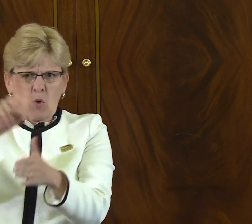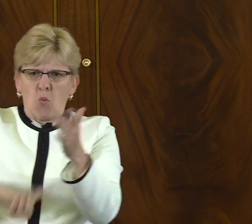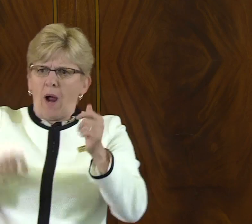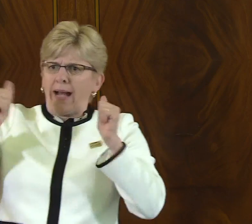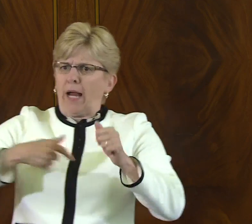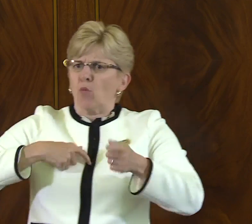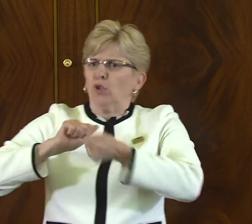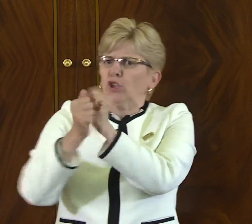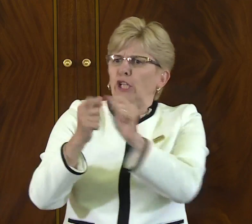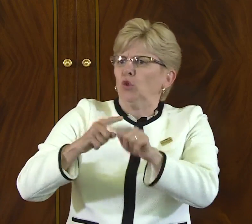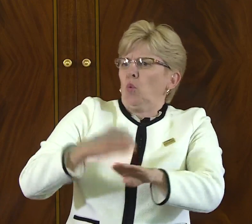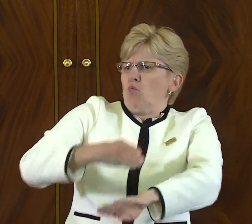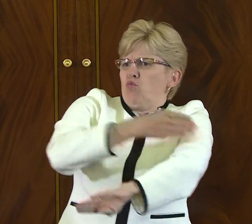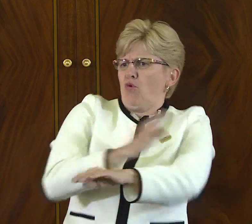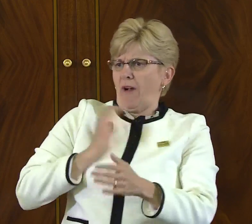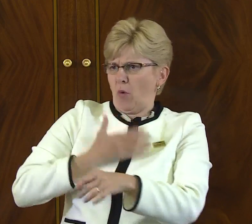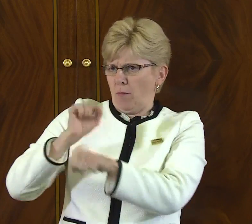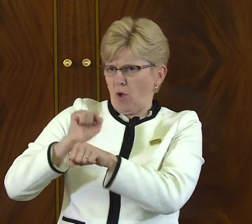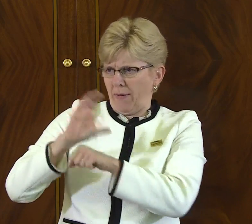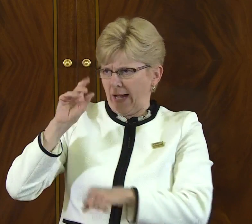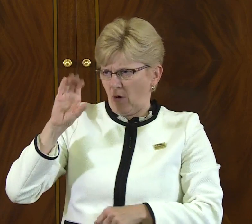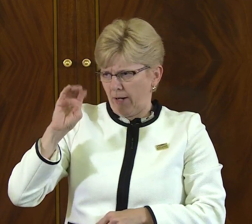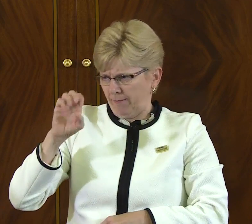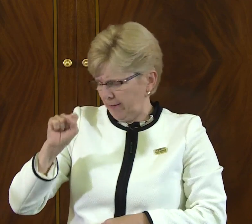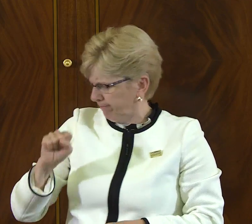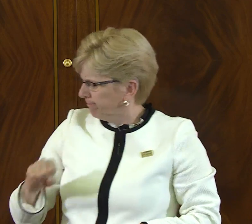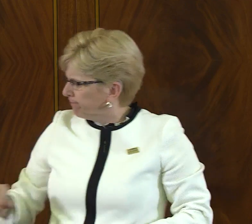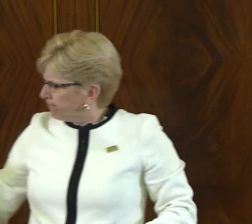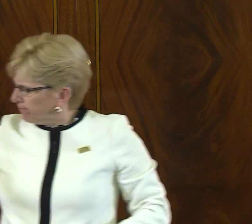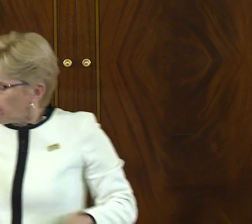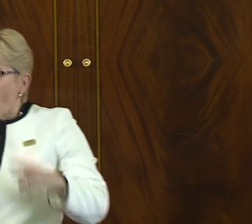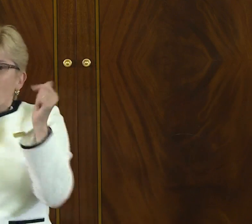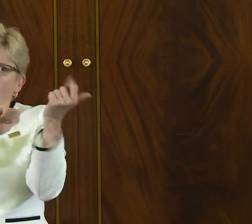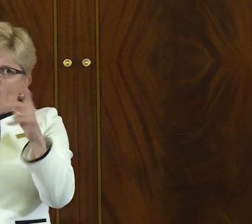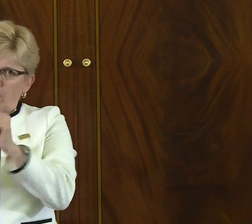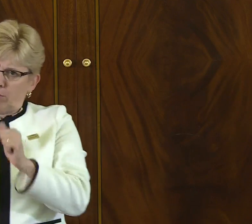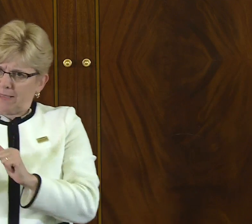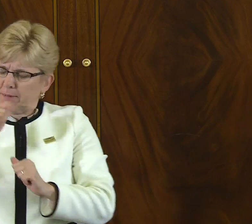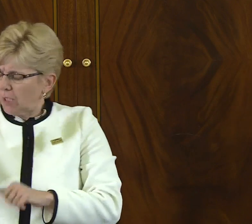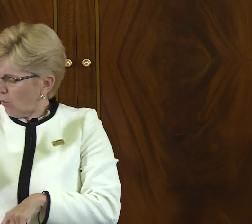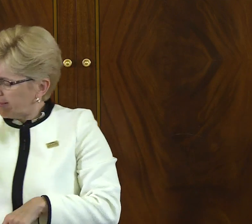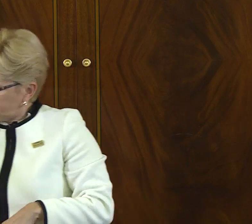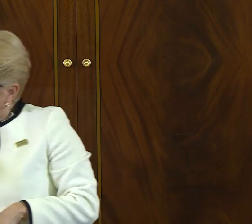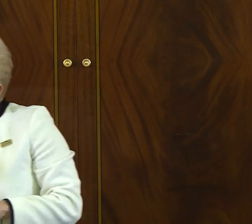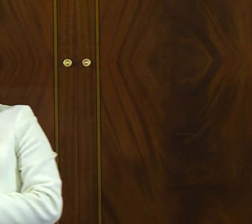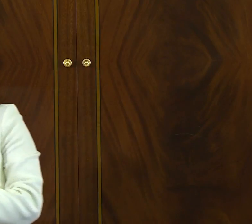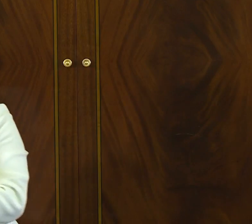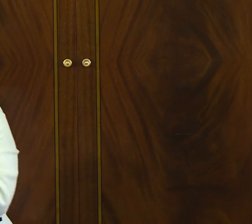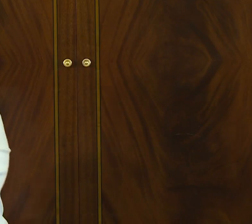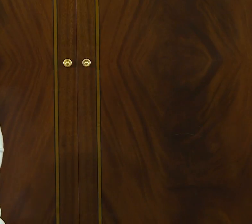that needs to be done and what we need to do in order to change and improve our employment outcome for all people